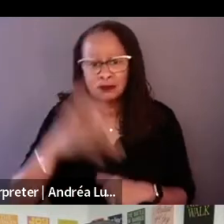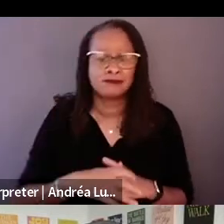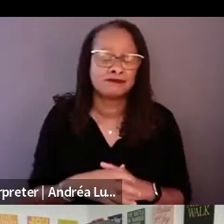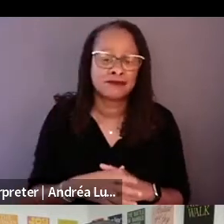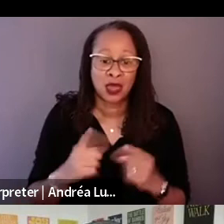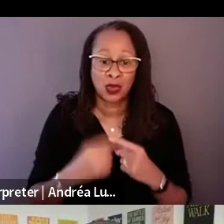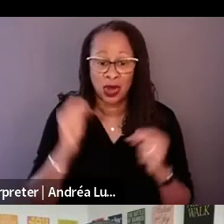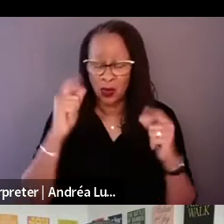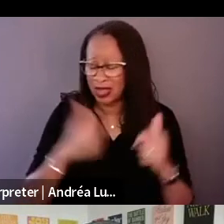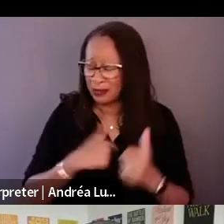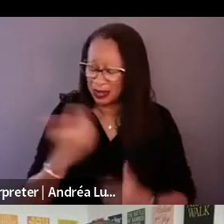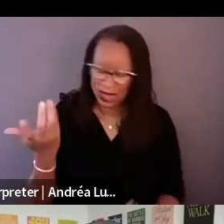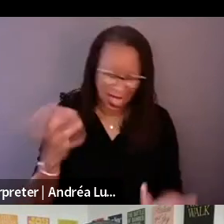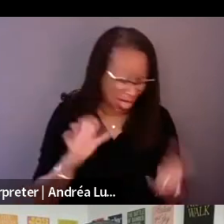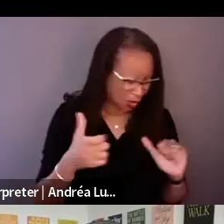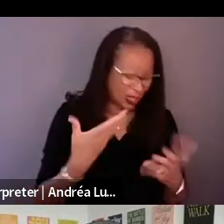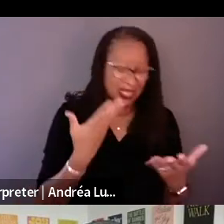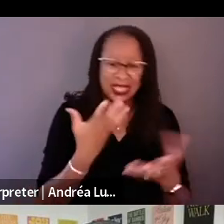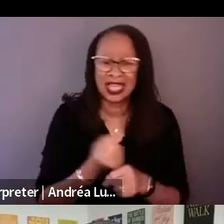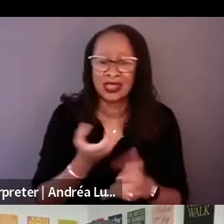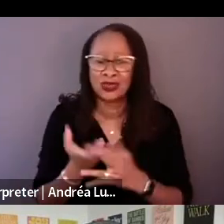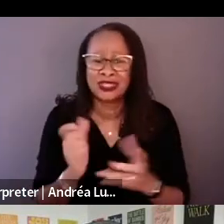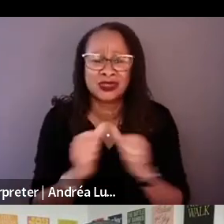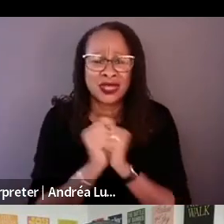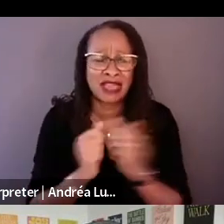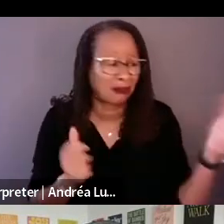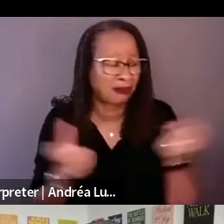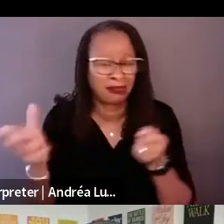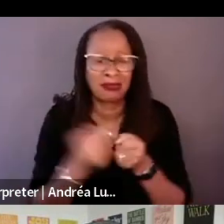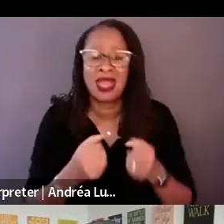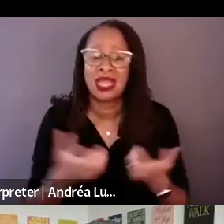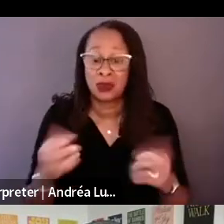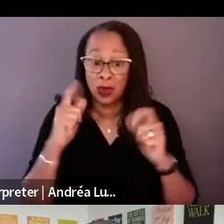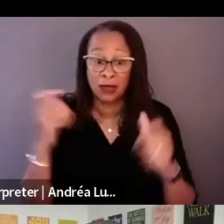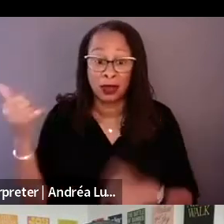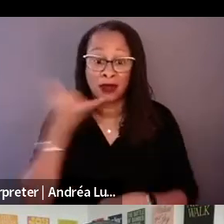and say I woke up with a dream. I have five ideas to share with you. I was like oh my gosh.